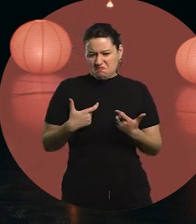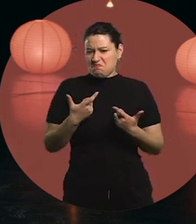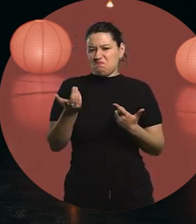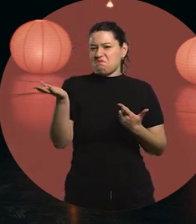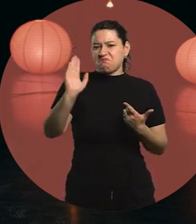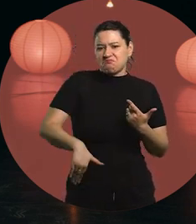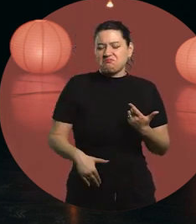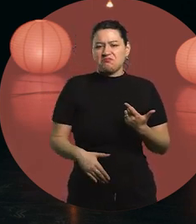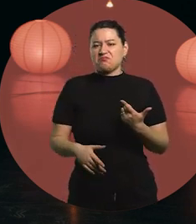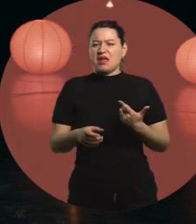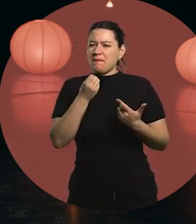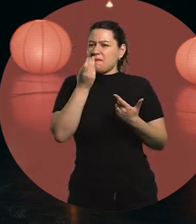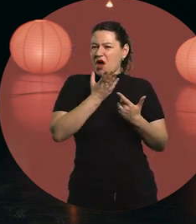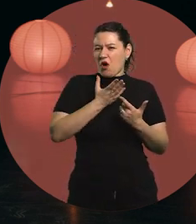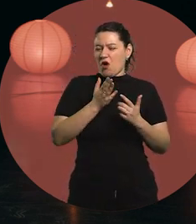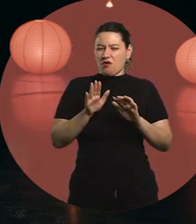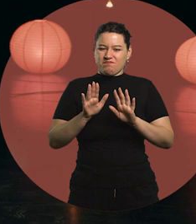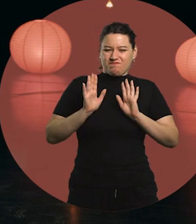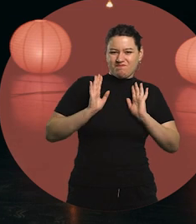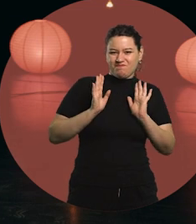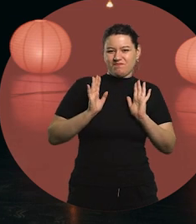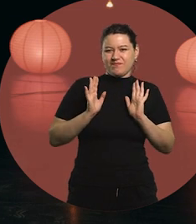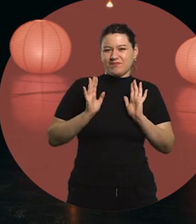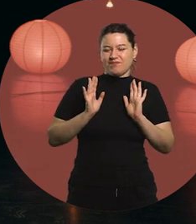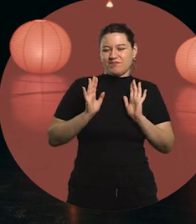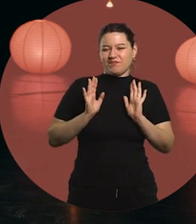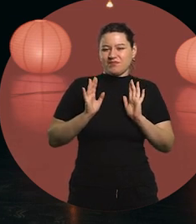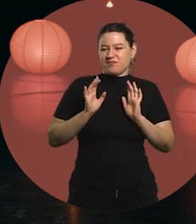I better stay in this area".